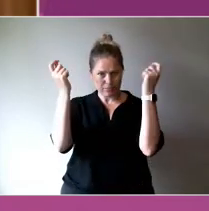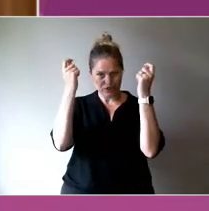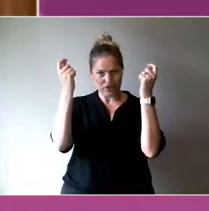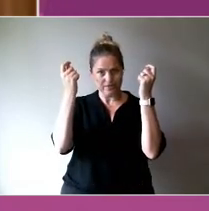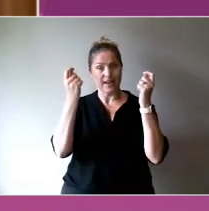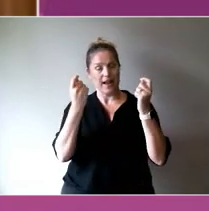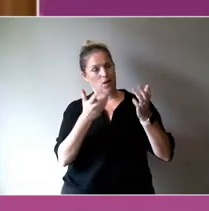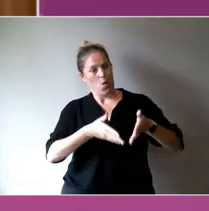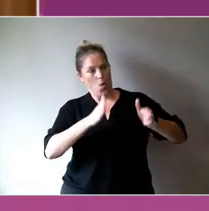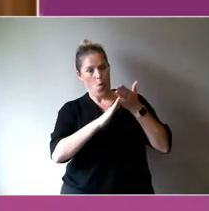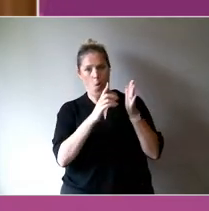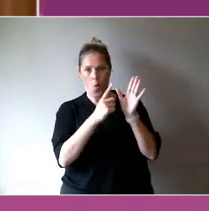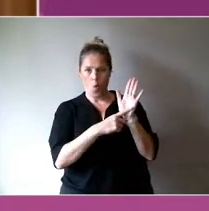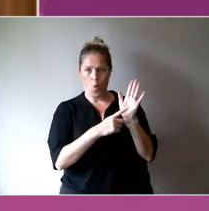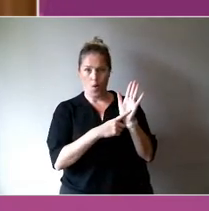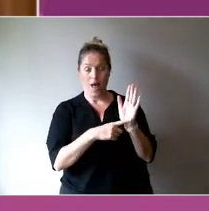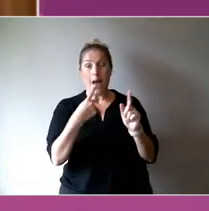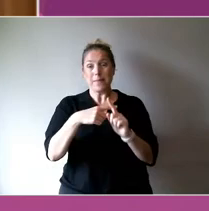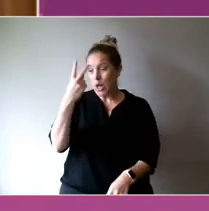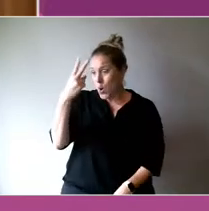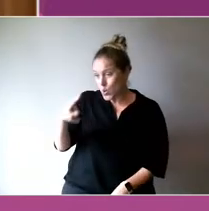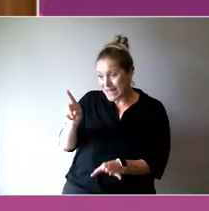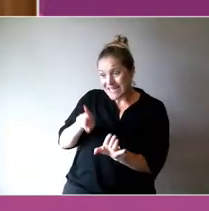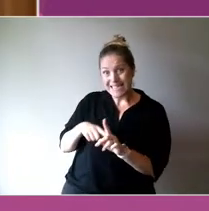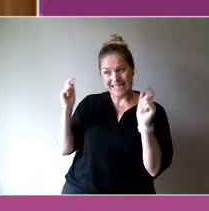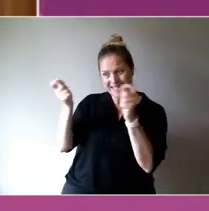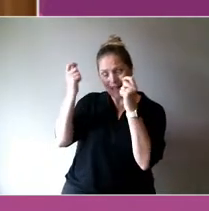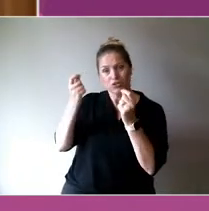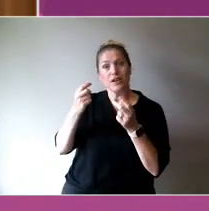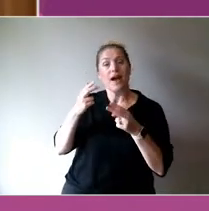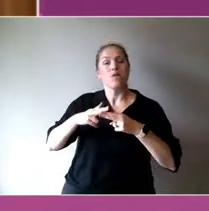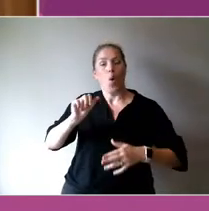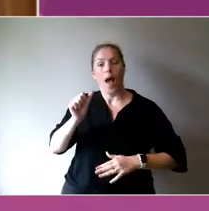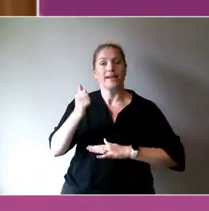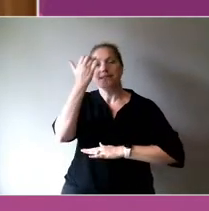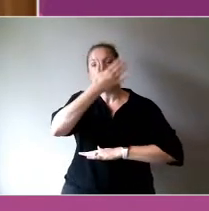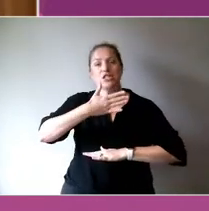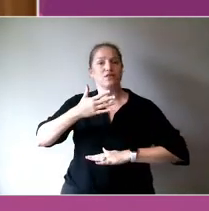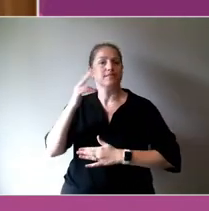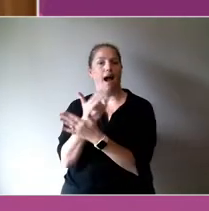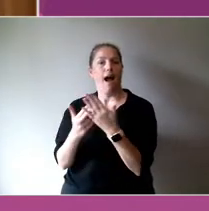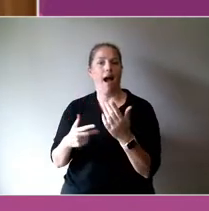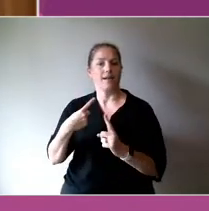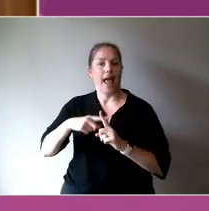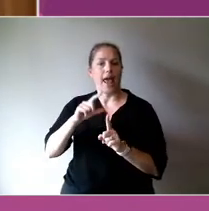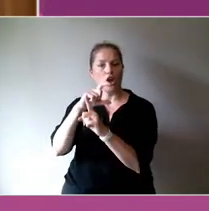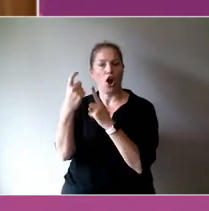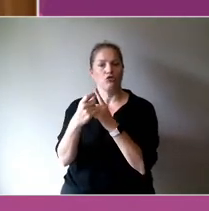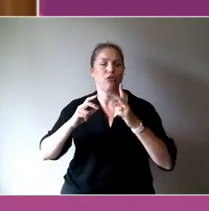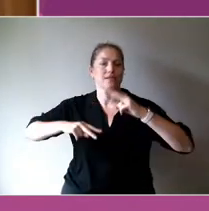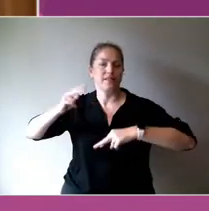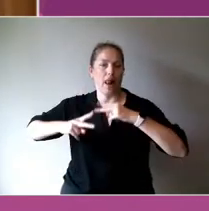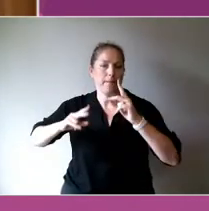centre of Indigenous arts and cultural development. You're here today to talk about arts and wellbeing.